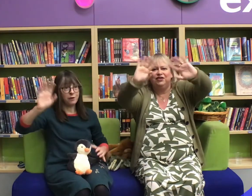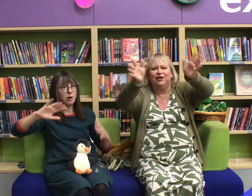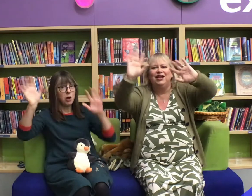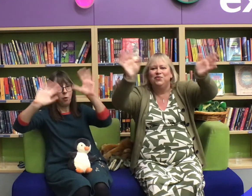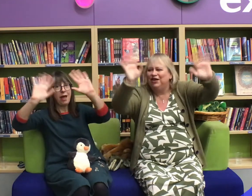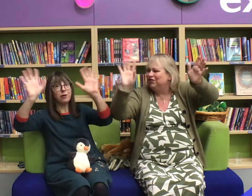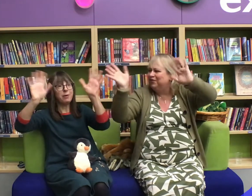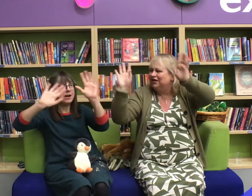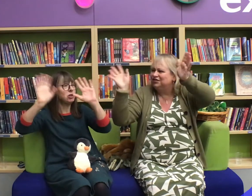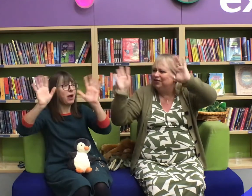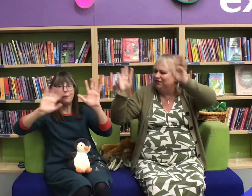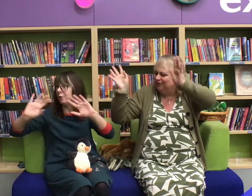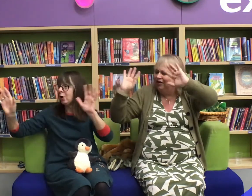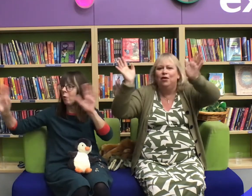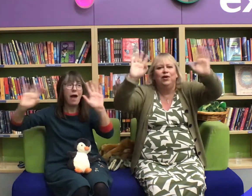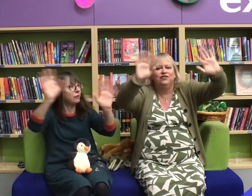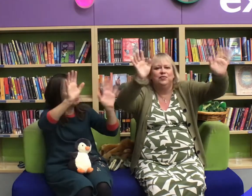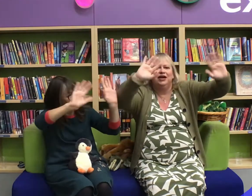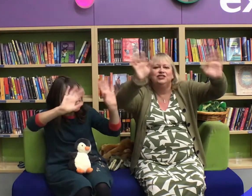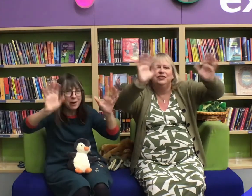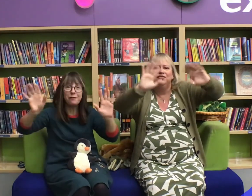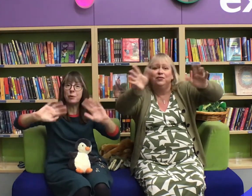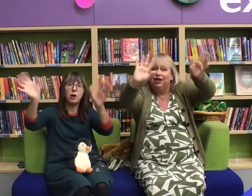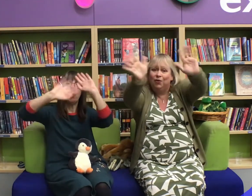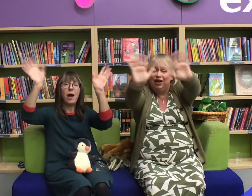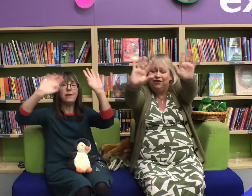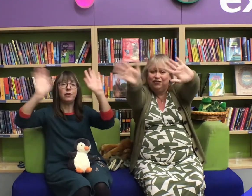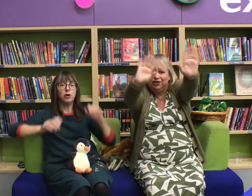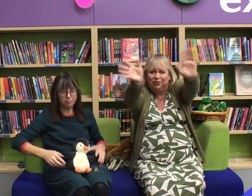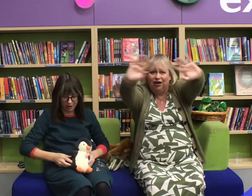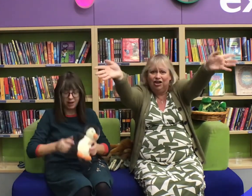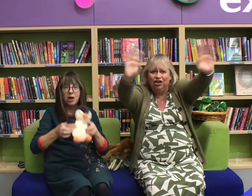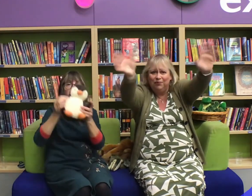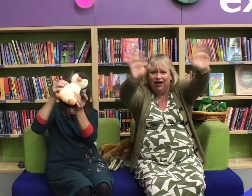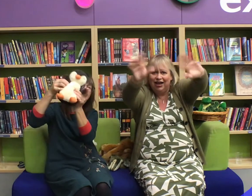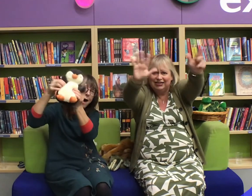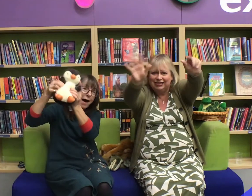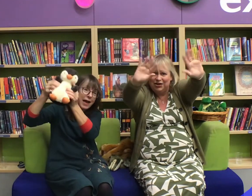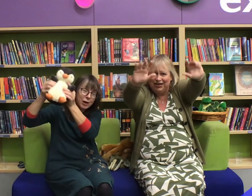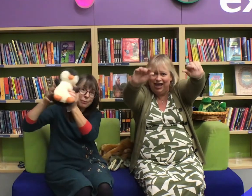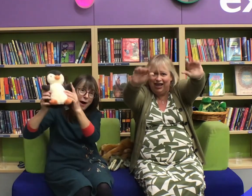whisper goodbye! Wave goodbye to everyone, wave goodbye to everyone, wave goodbye to everyone, wave goodbye! Goodbye! See you again, bye!!